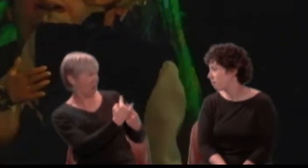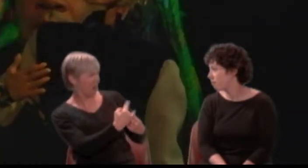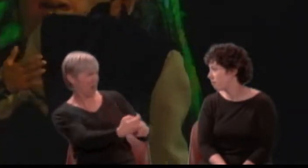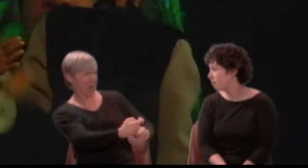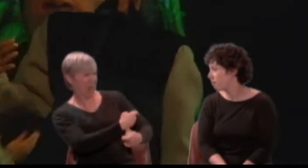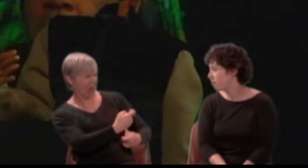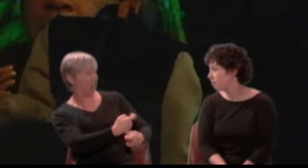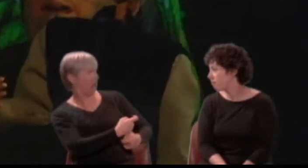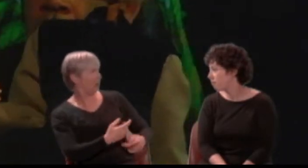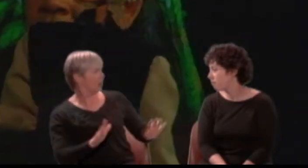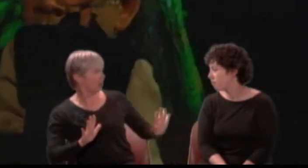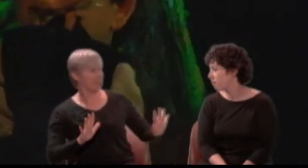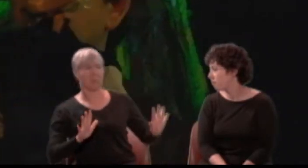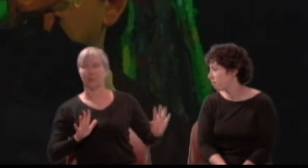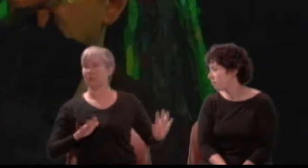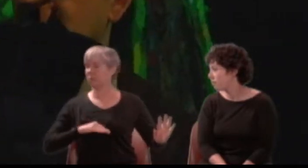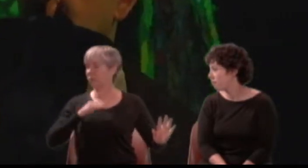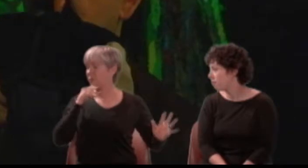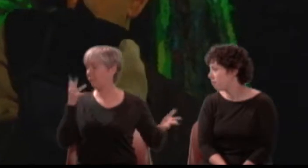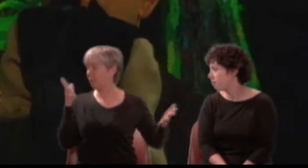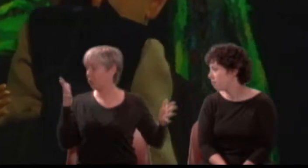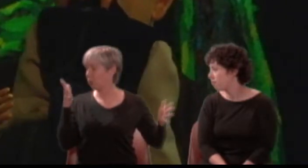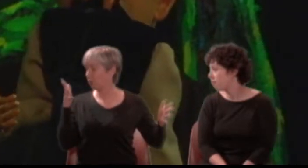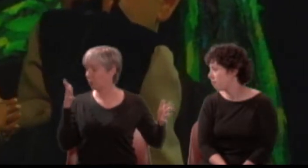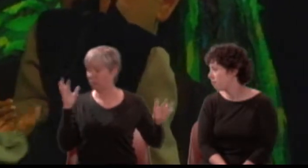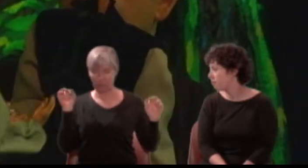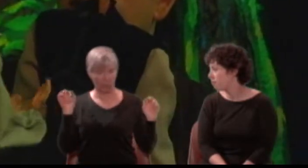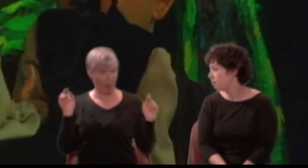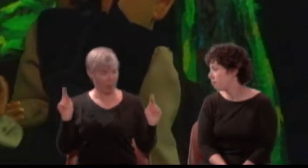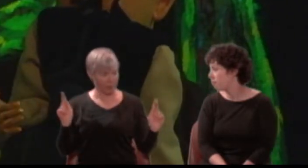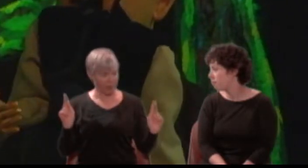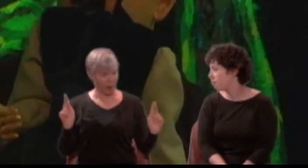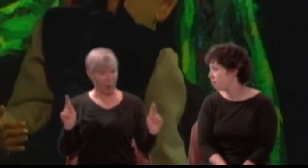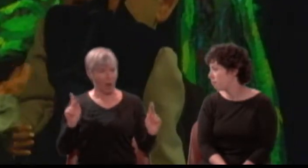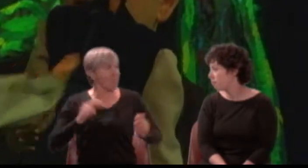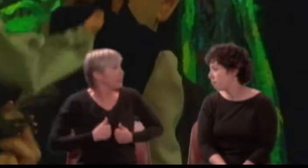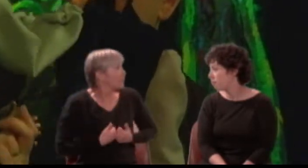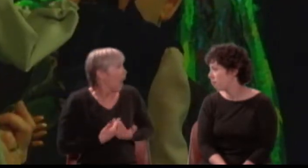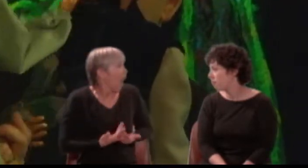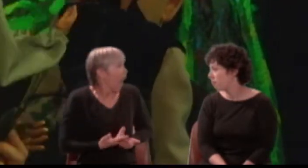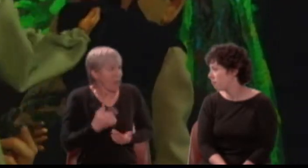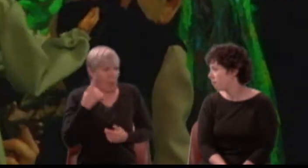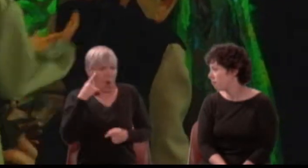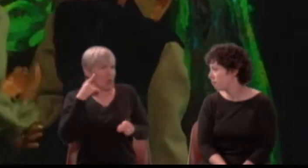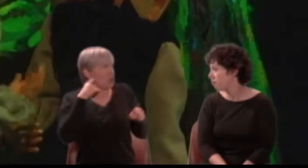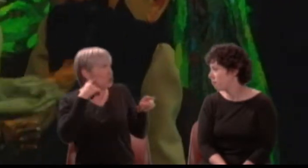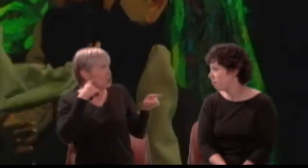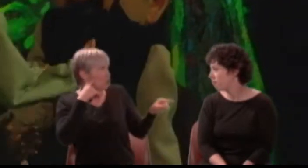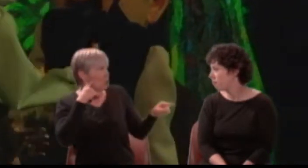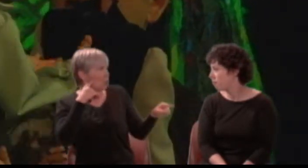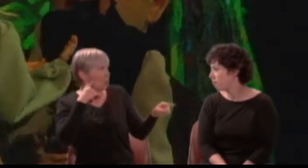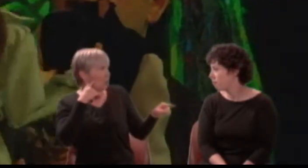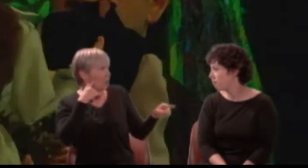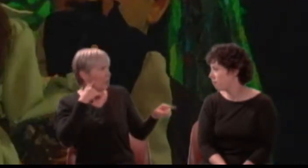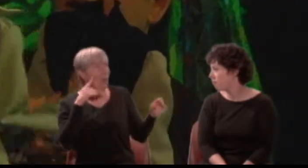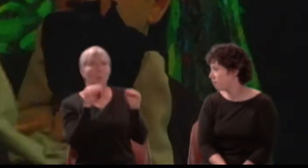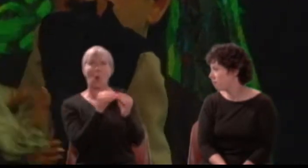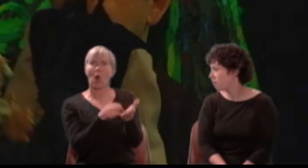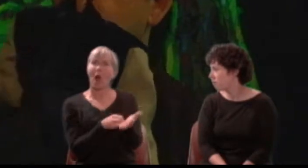But fare you well: perforce I must confess I thought you lord of more true gentleness.